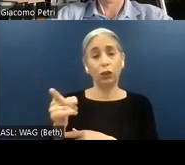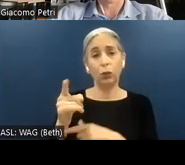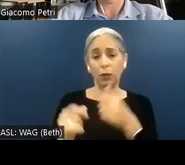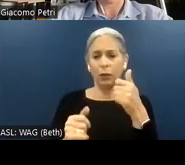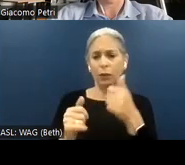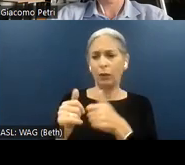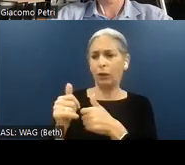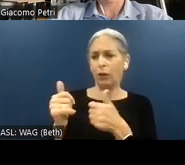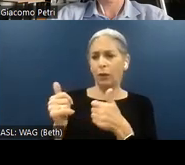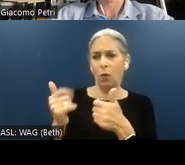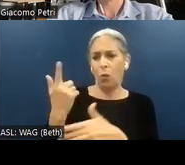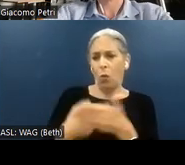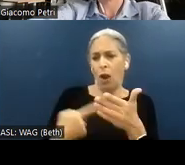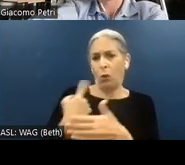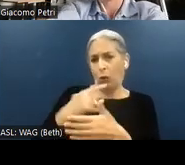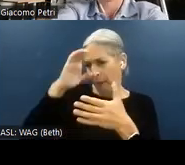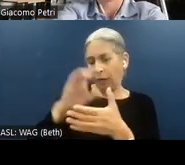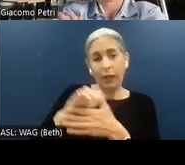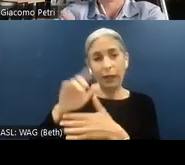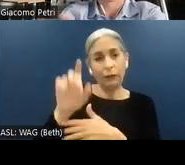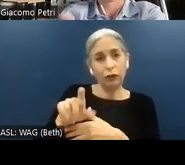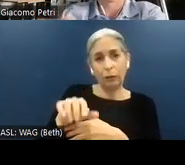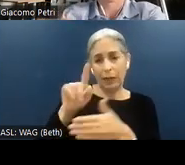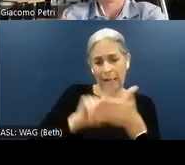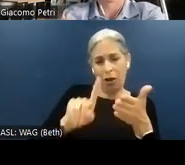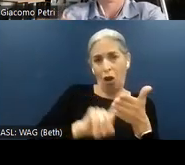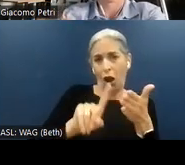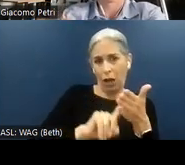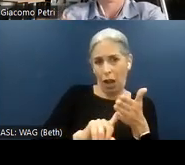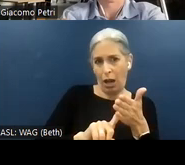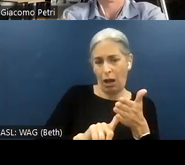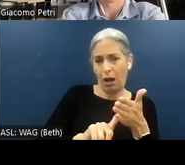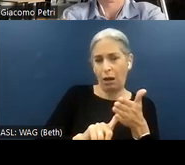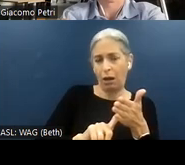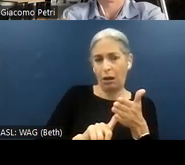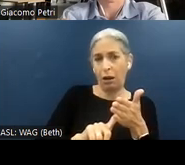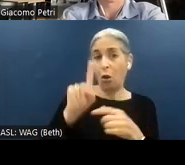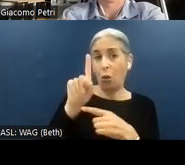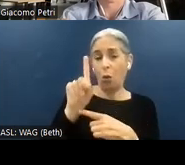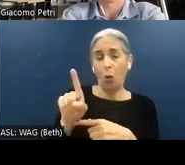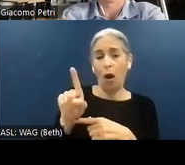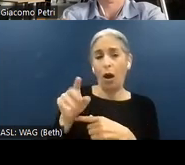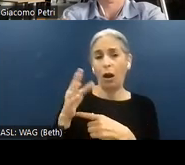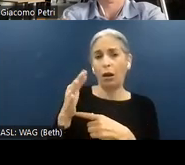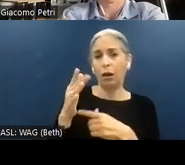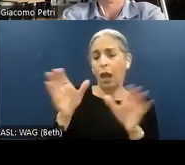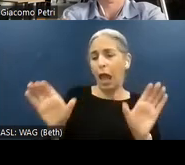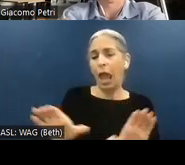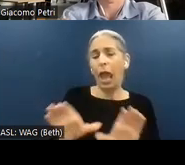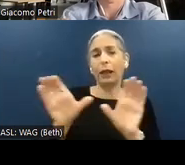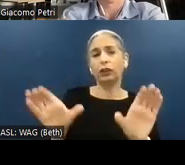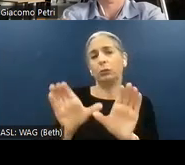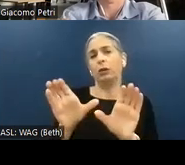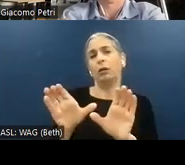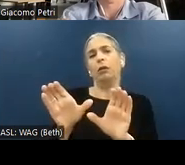of what we believe should be an audit. One of the actionable items is, for example, the